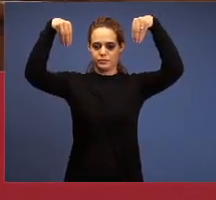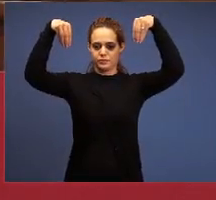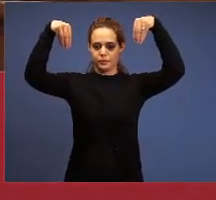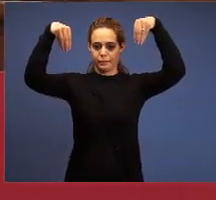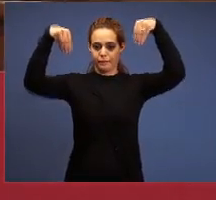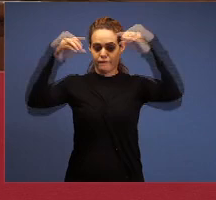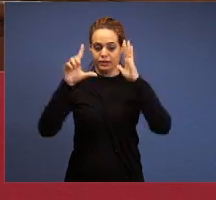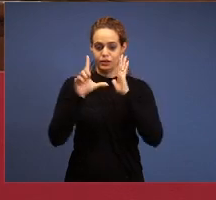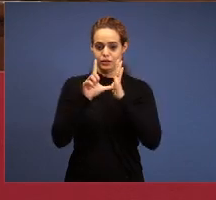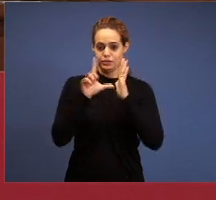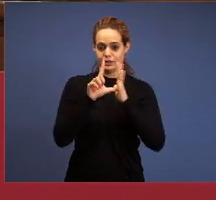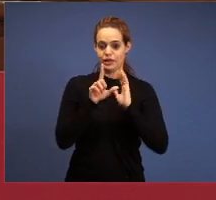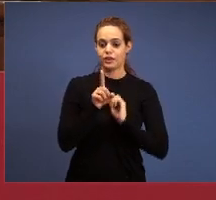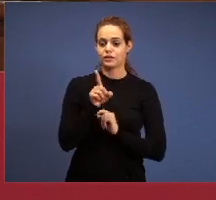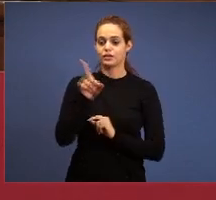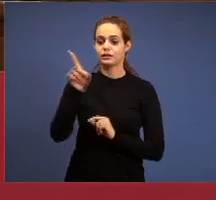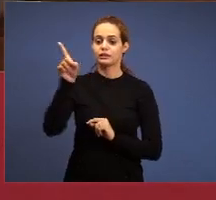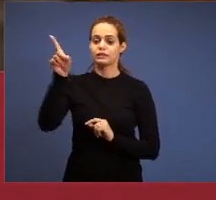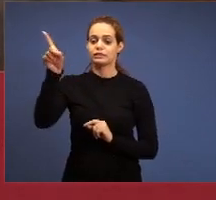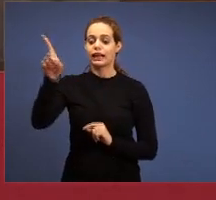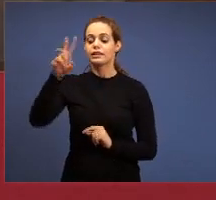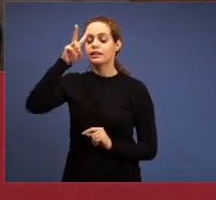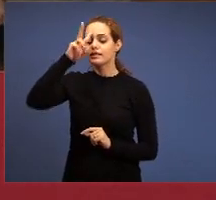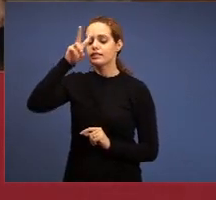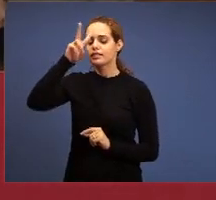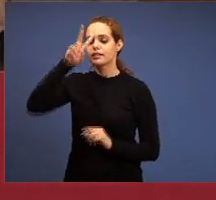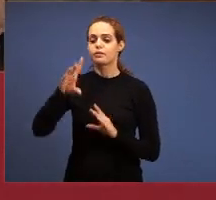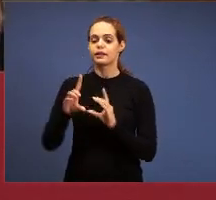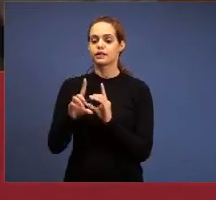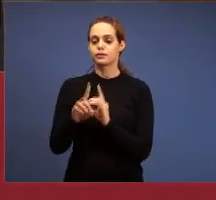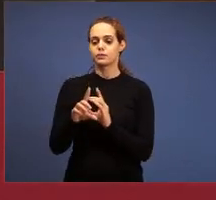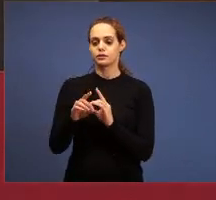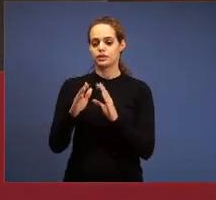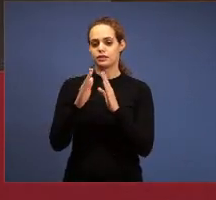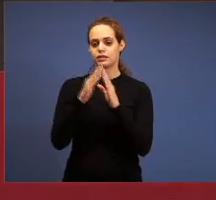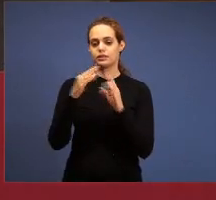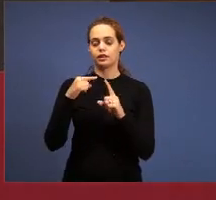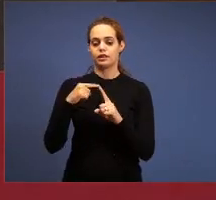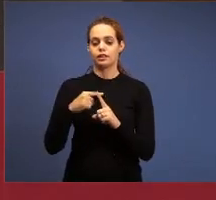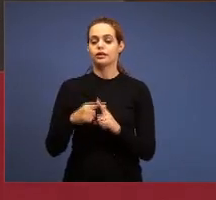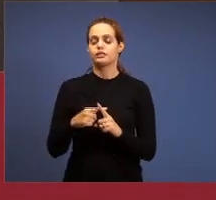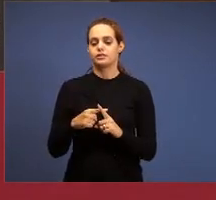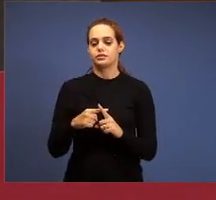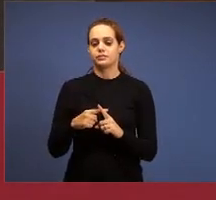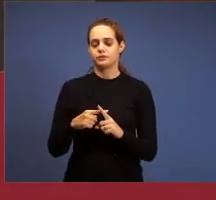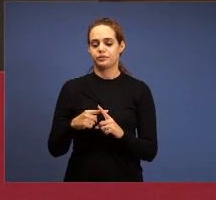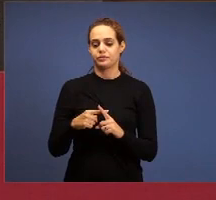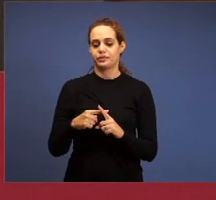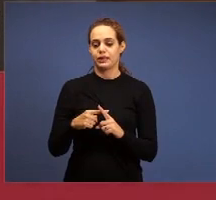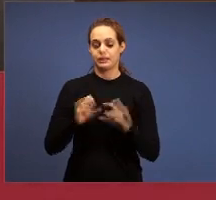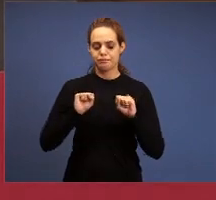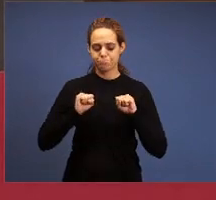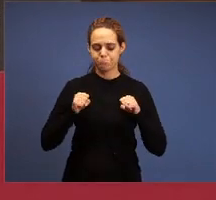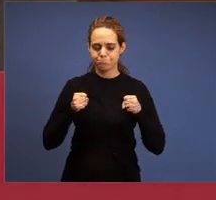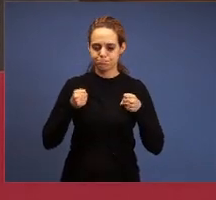the doctrine of the church, for this he needed to be strong, because only with the Holy Spirit,